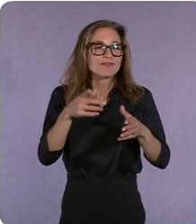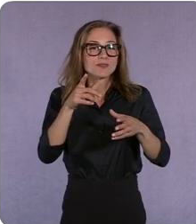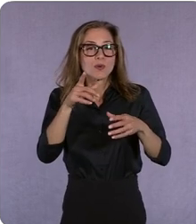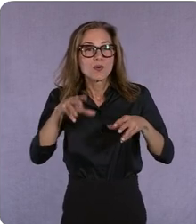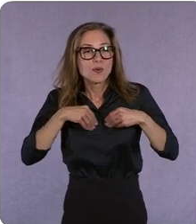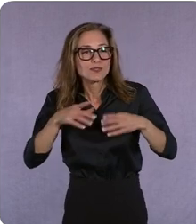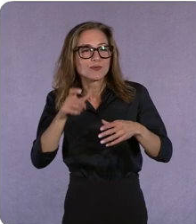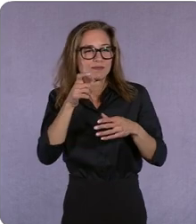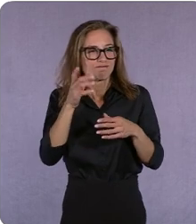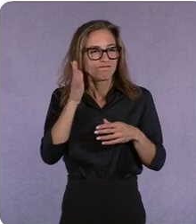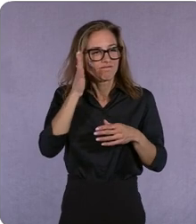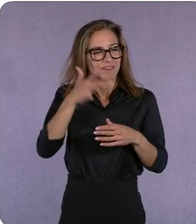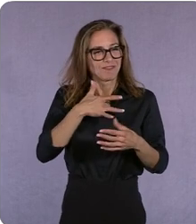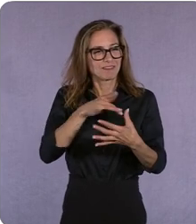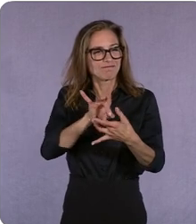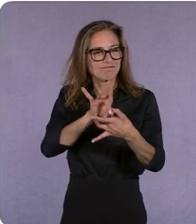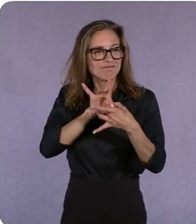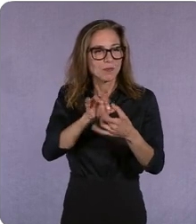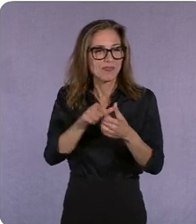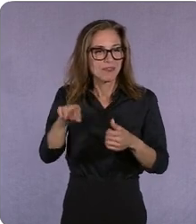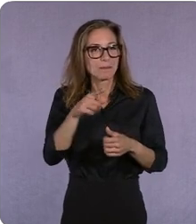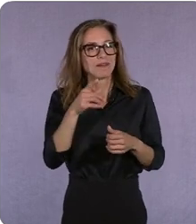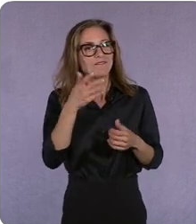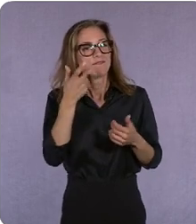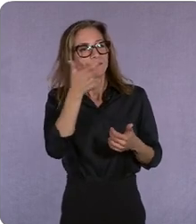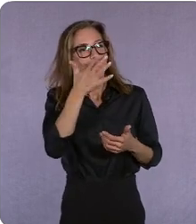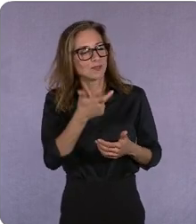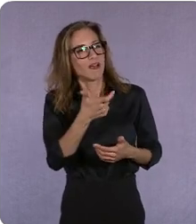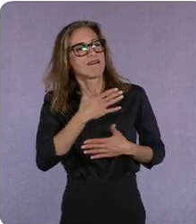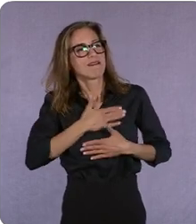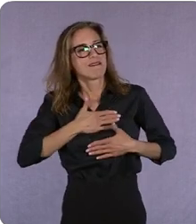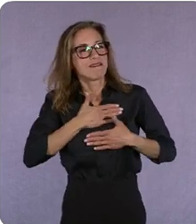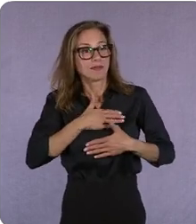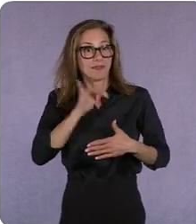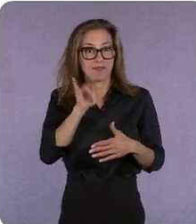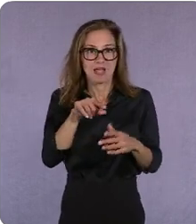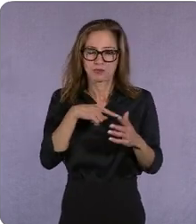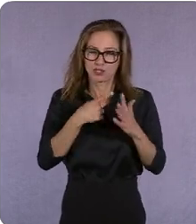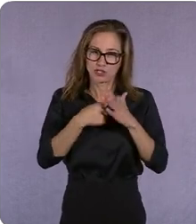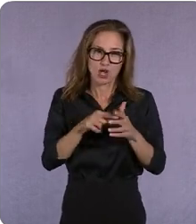and and that really so that's where we start um and then we try and set things up in the